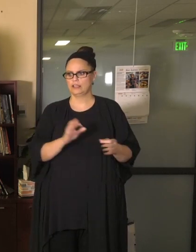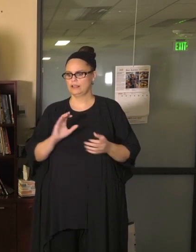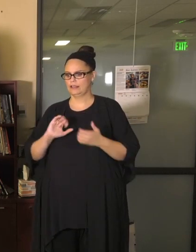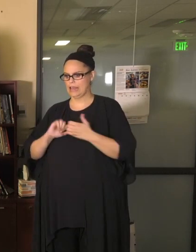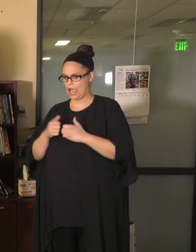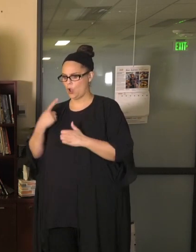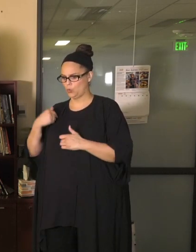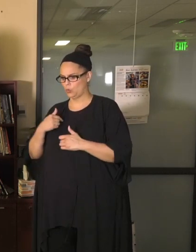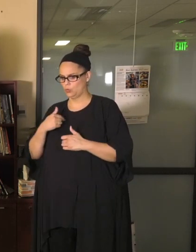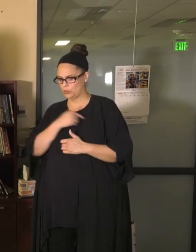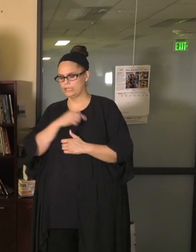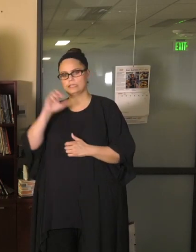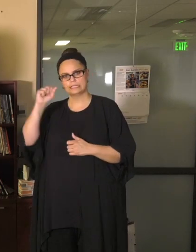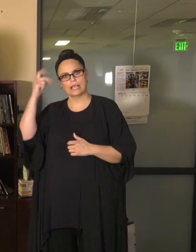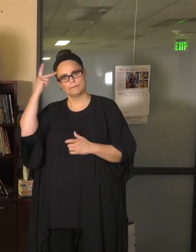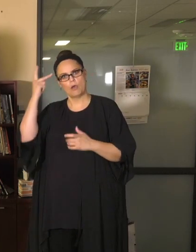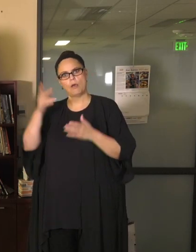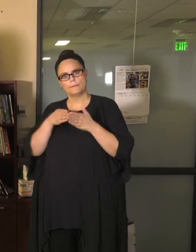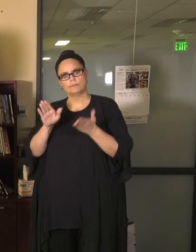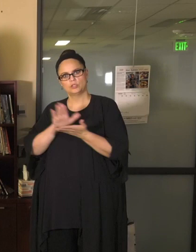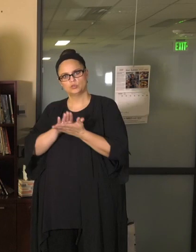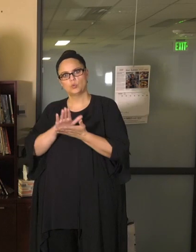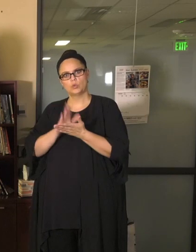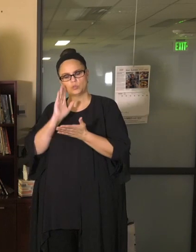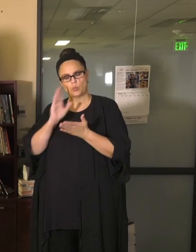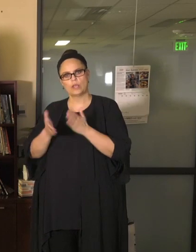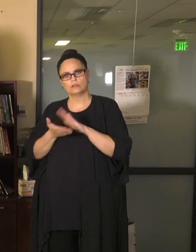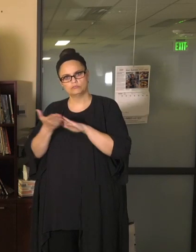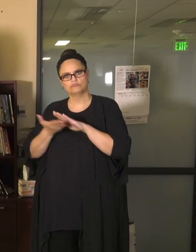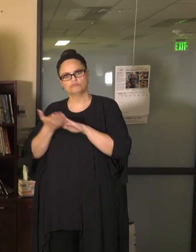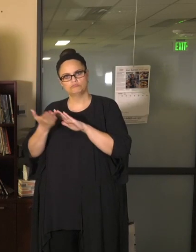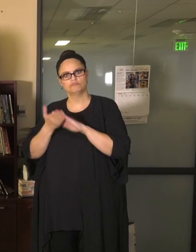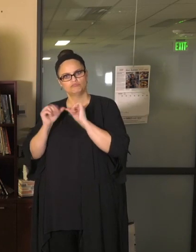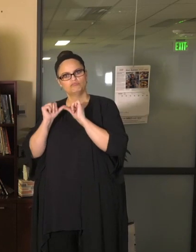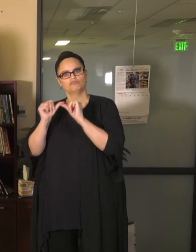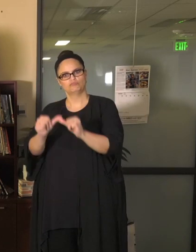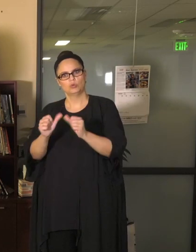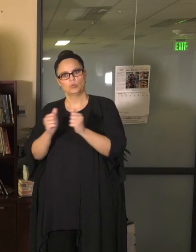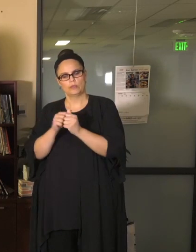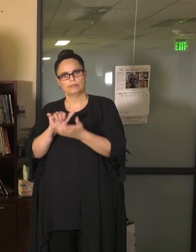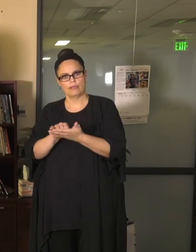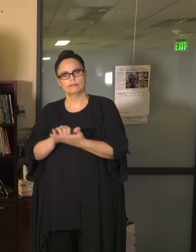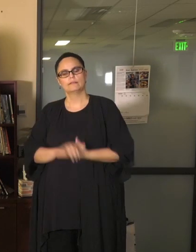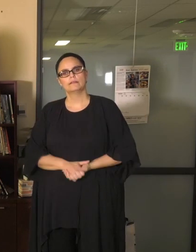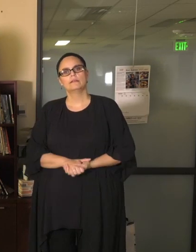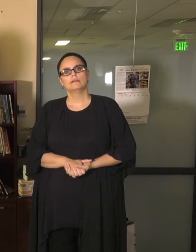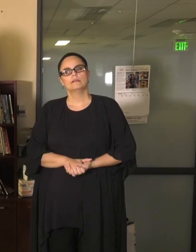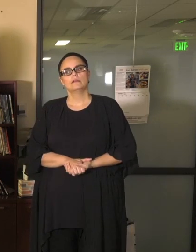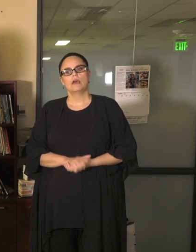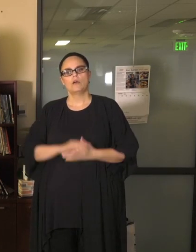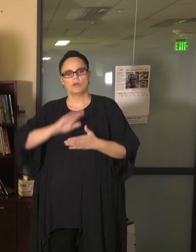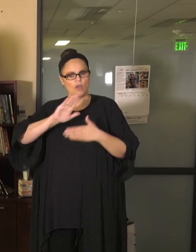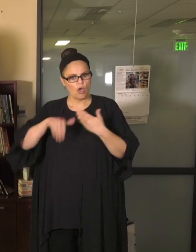make those offerings as we move forward, but again, very important, like all of our school events, we want to make